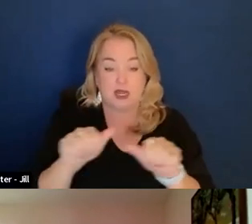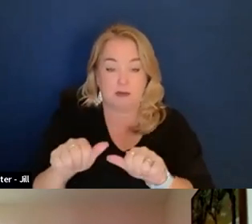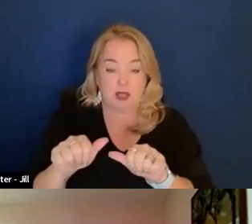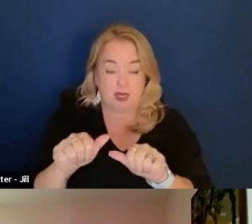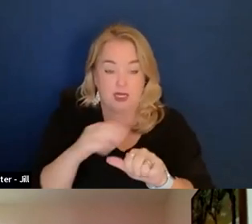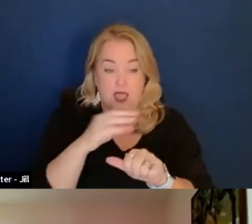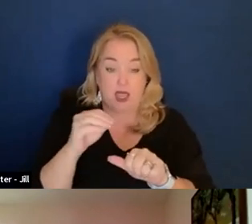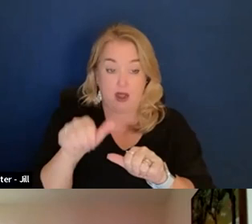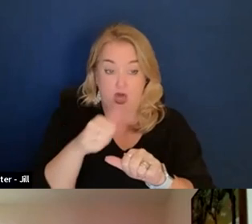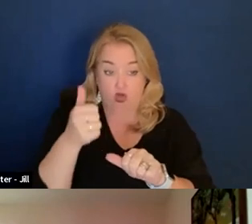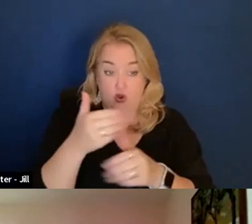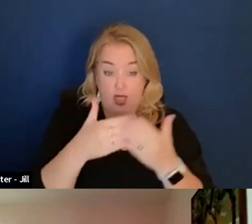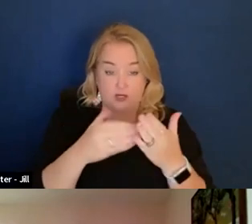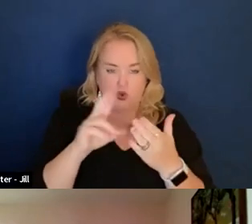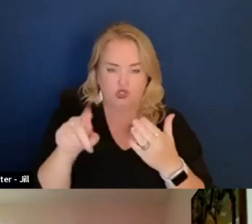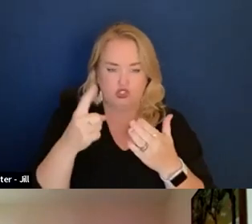and other aspects or just sustainability?